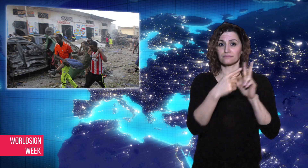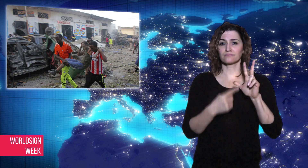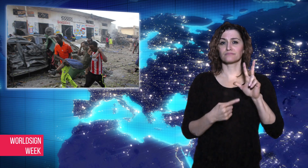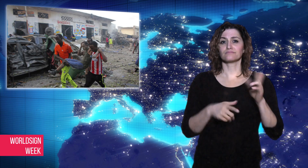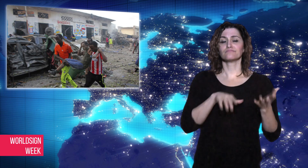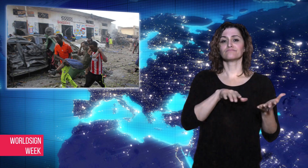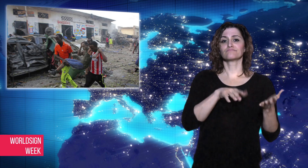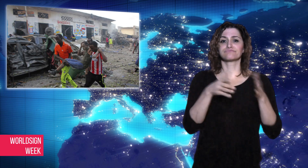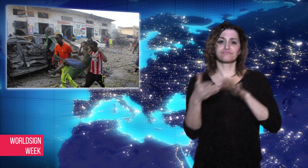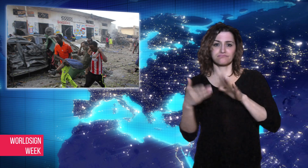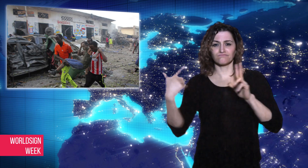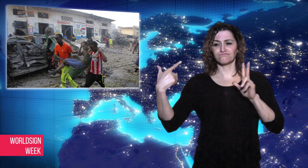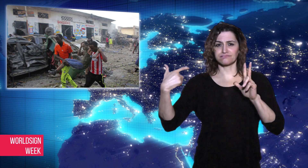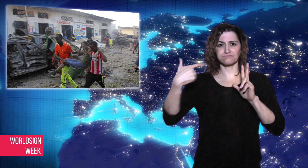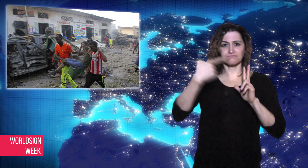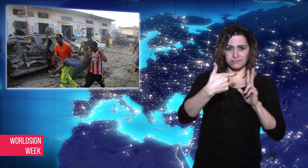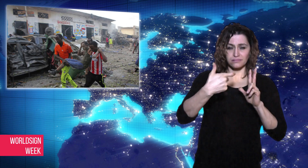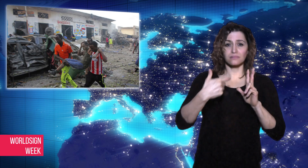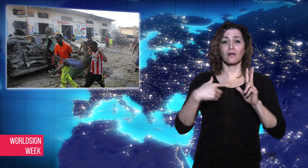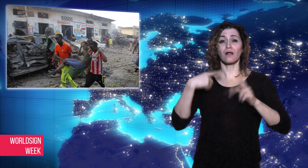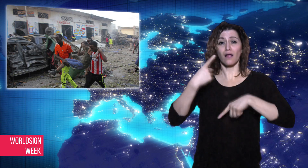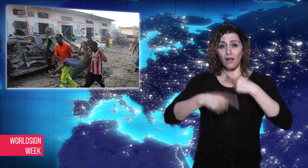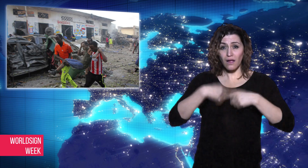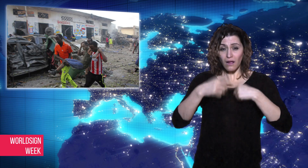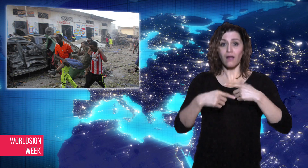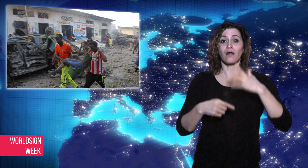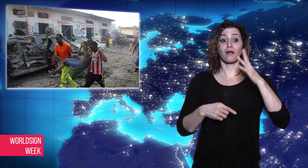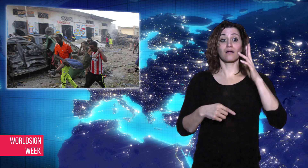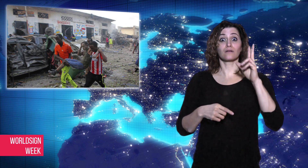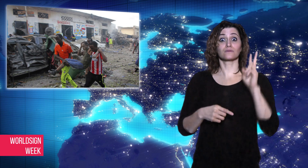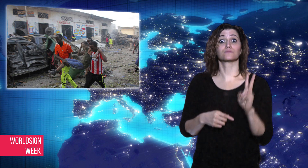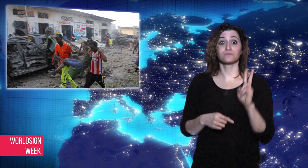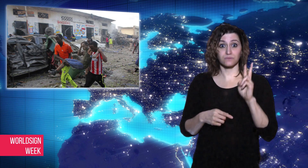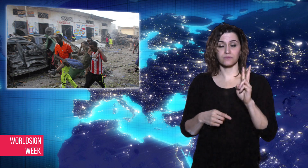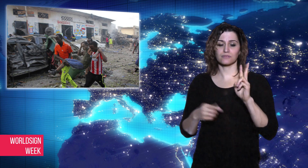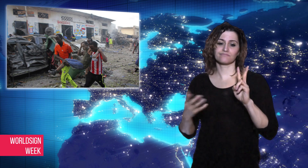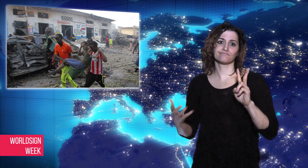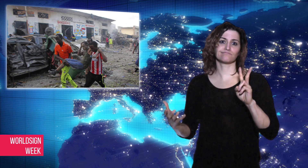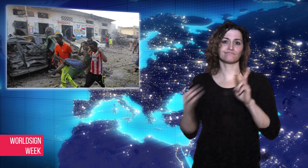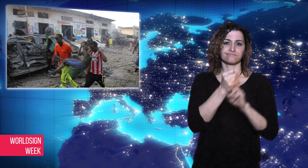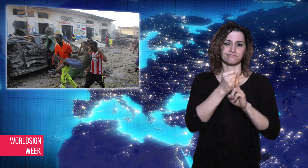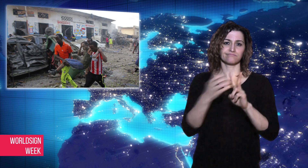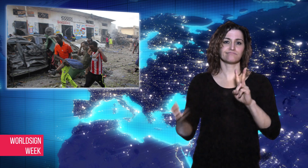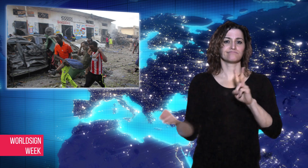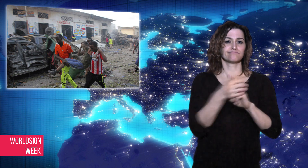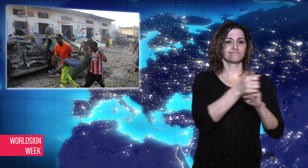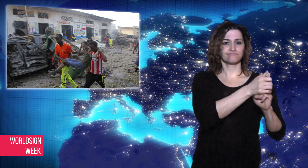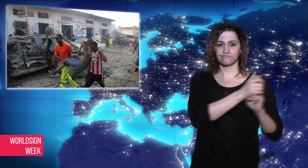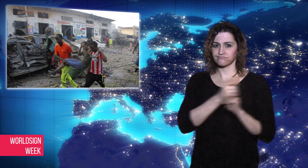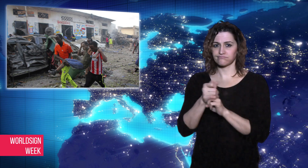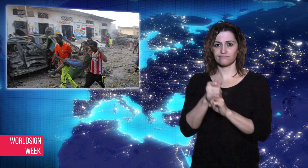captured. Over 23 civilians were killed